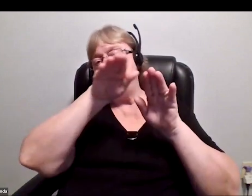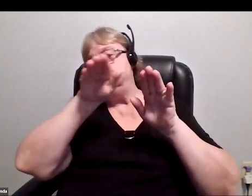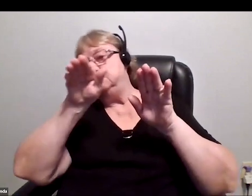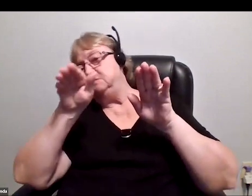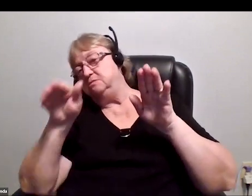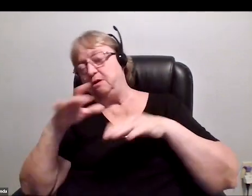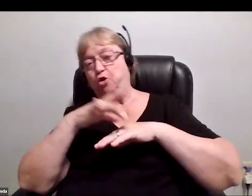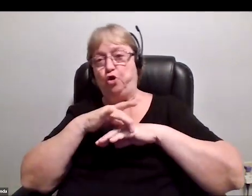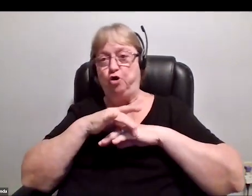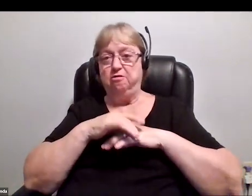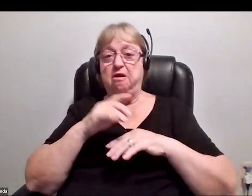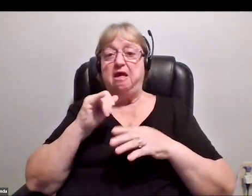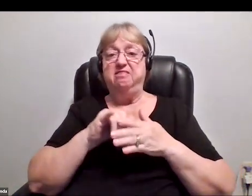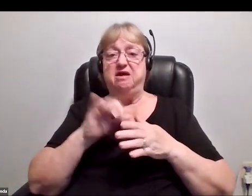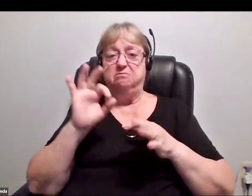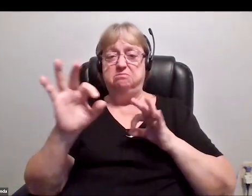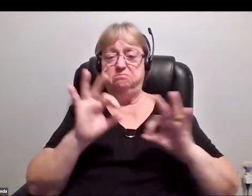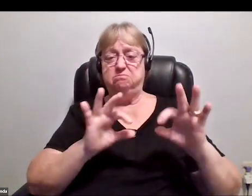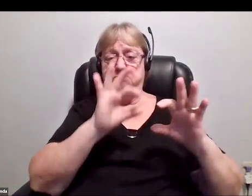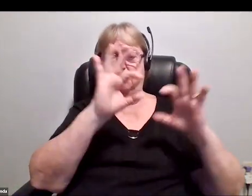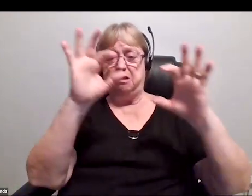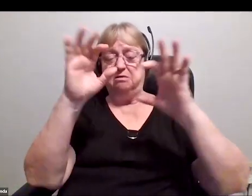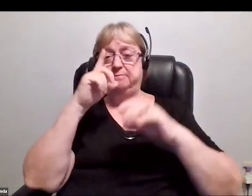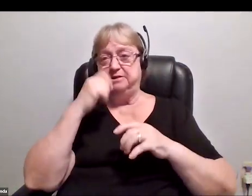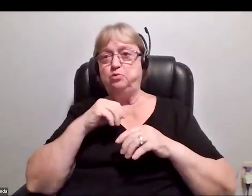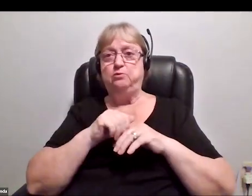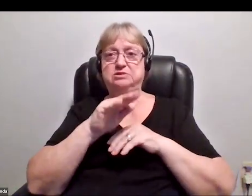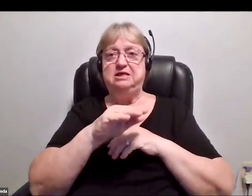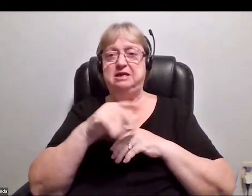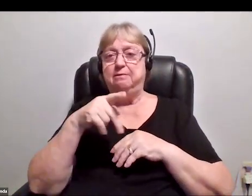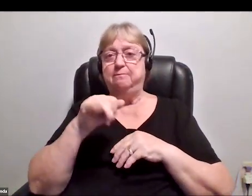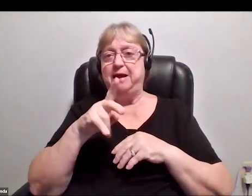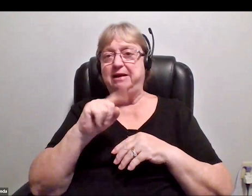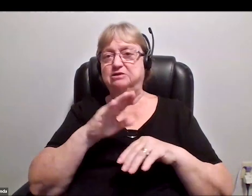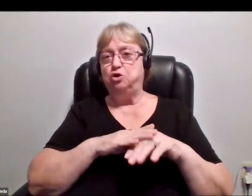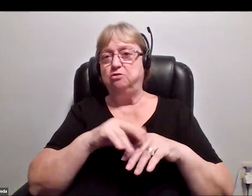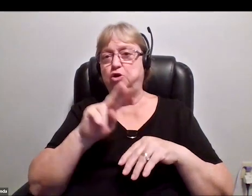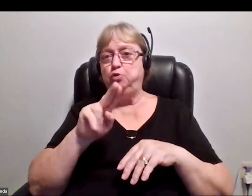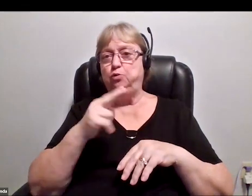The blockiness(ph) is because we were sending down little packets over that UHF radio, which was actually a beacon radio.